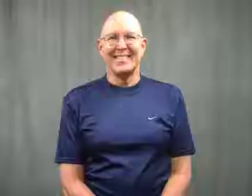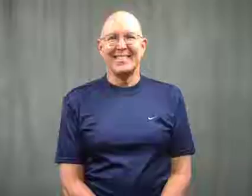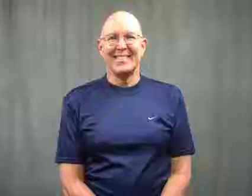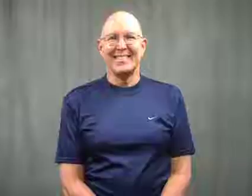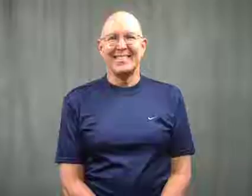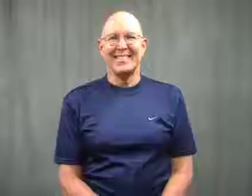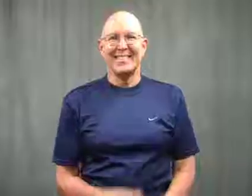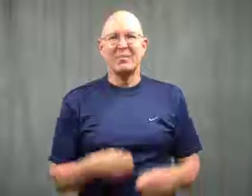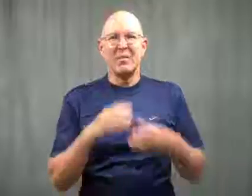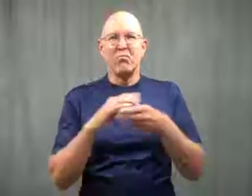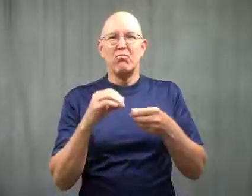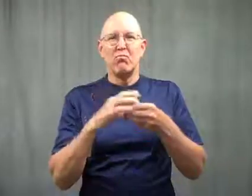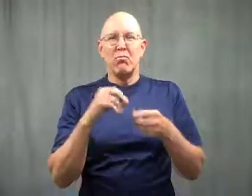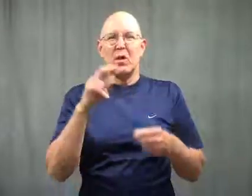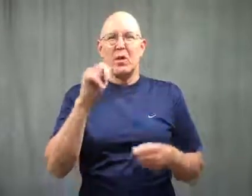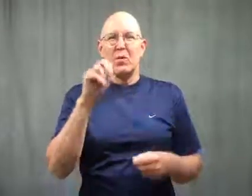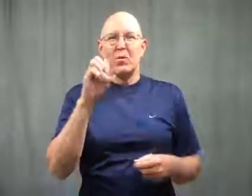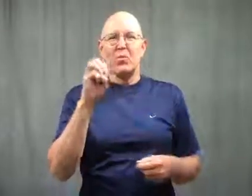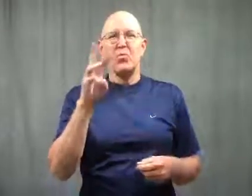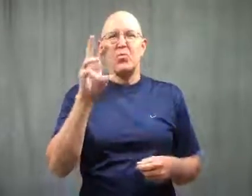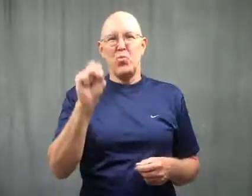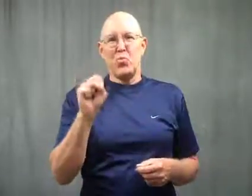This is a news story.